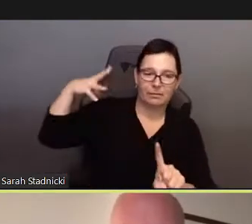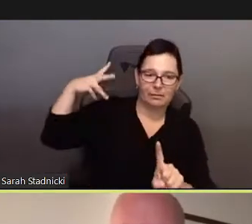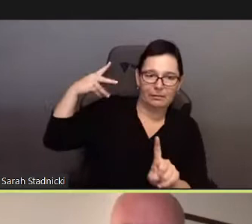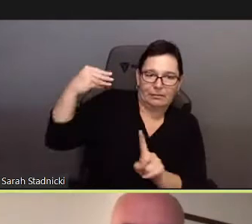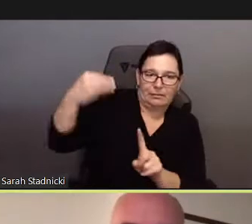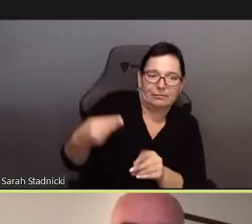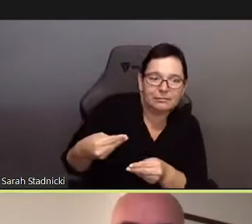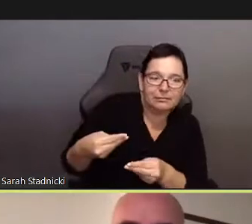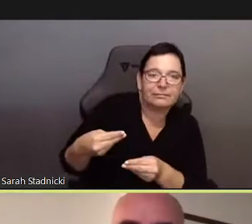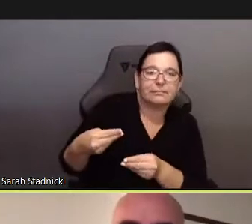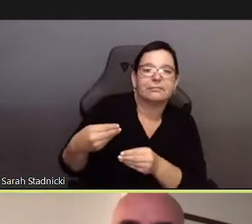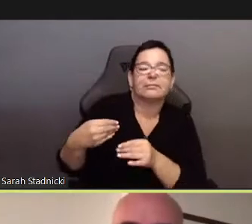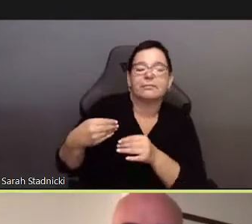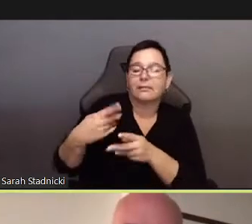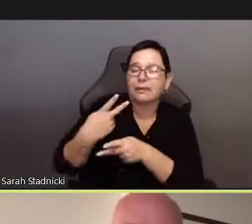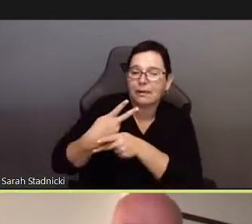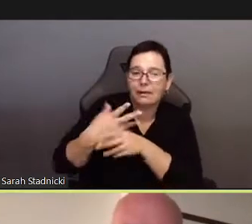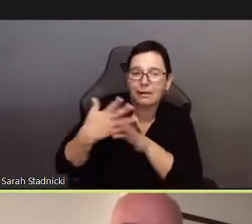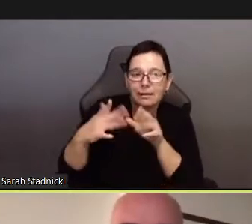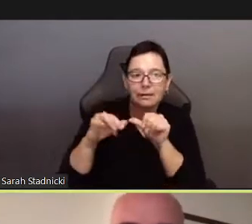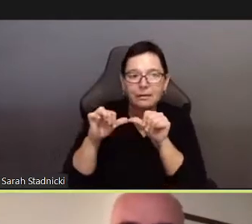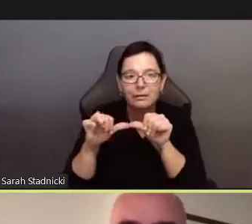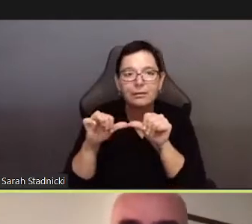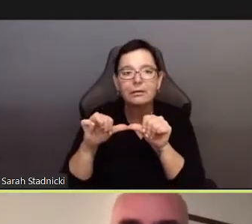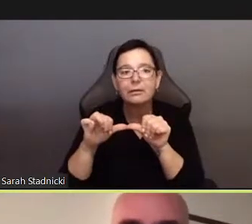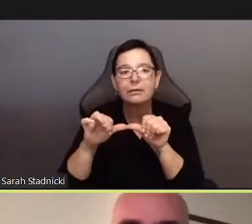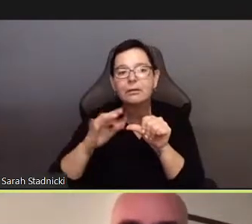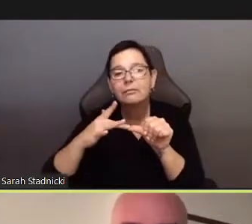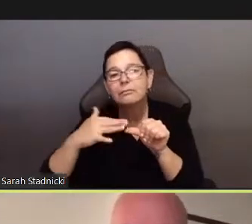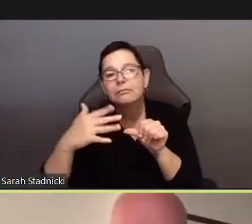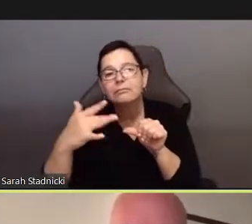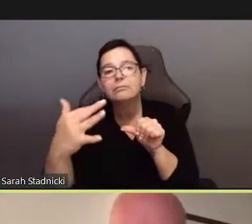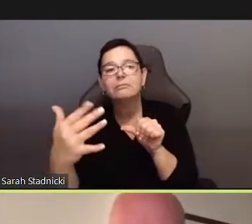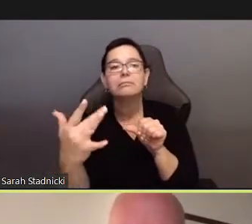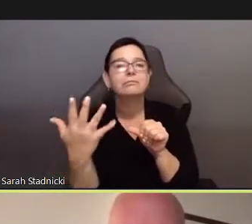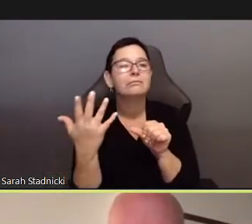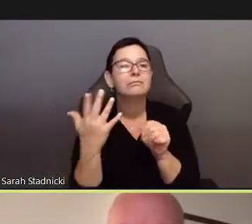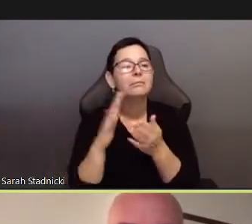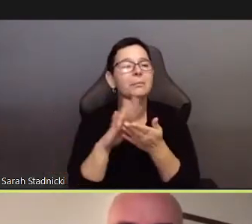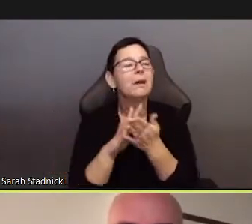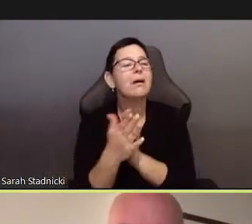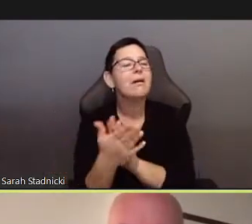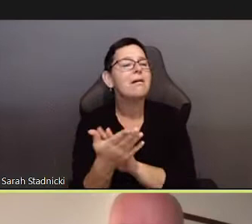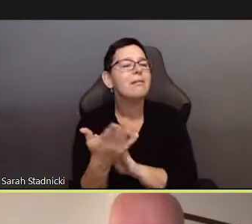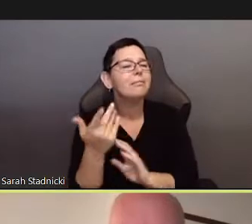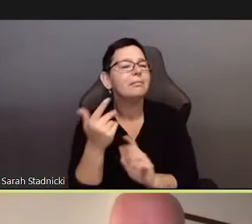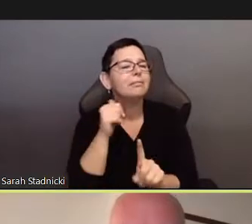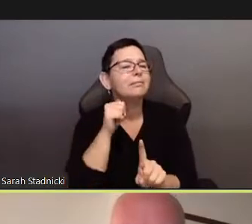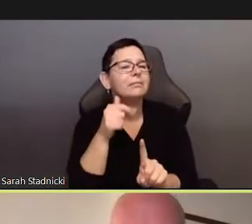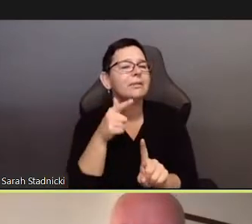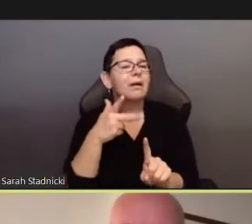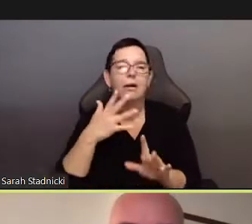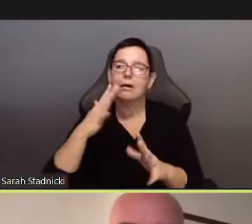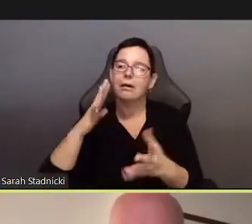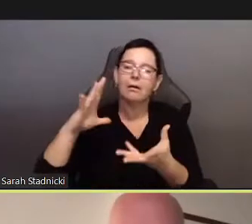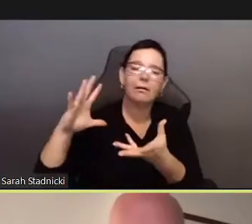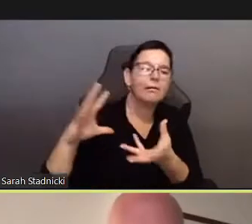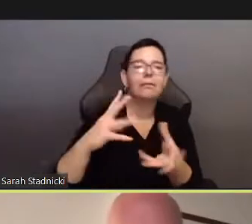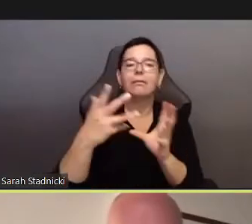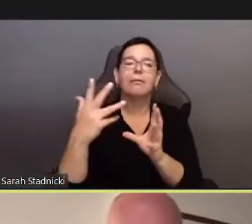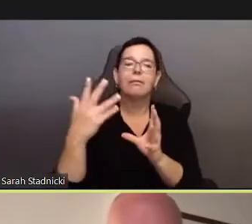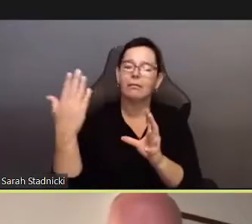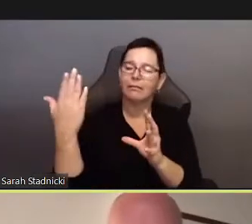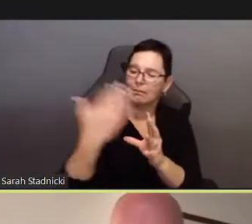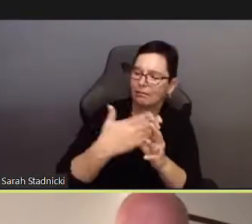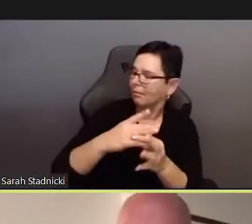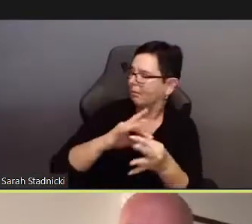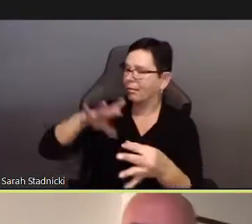A pure coming of “avenue” not “futur”.